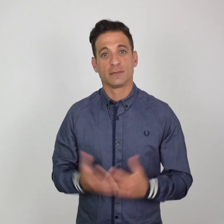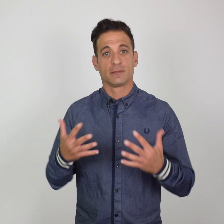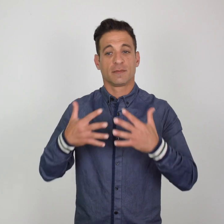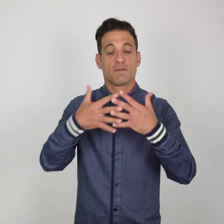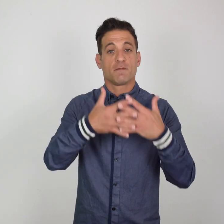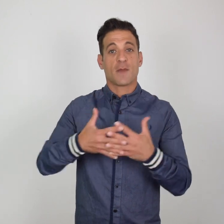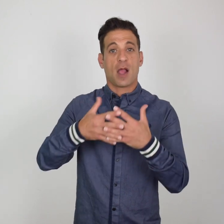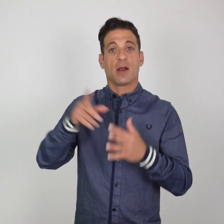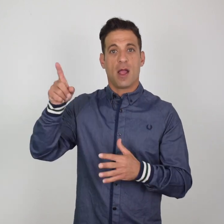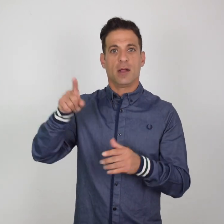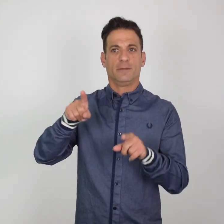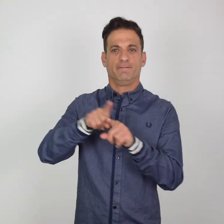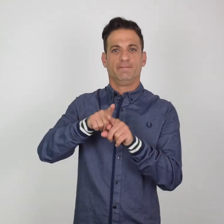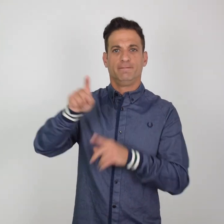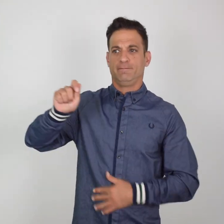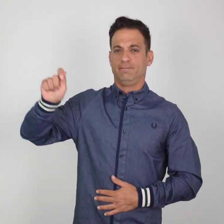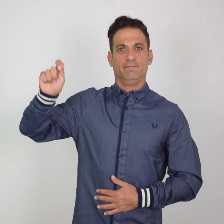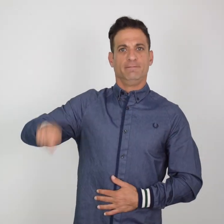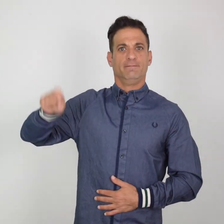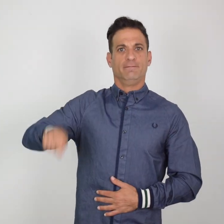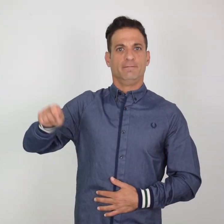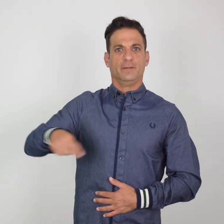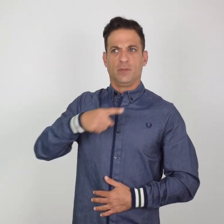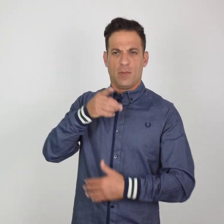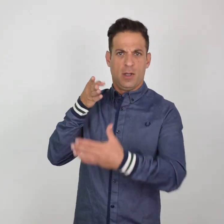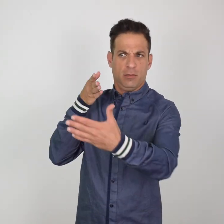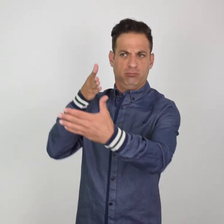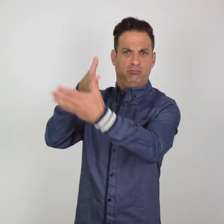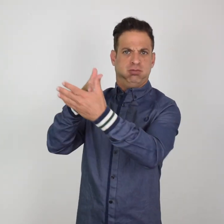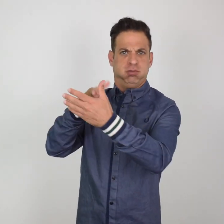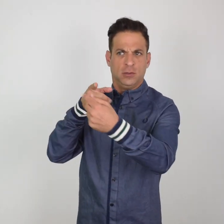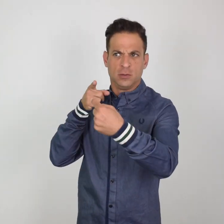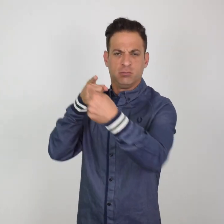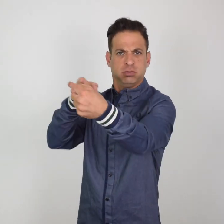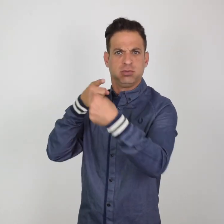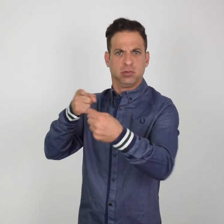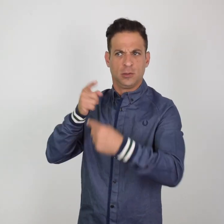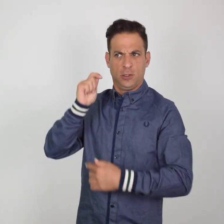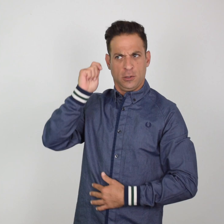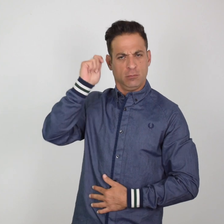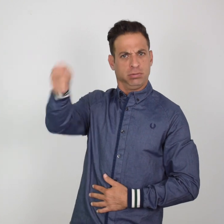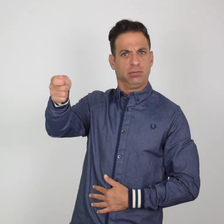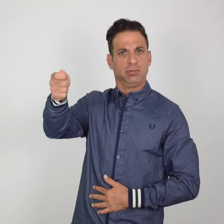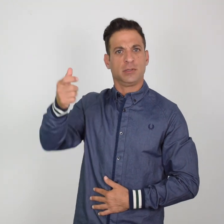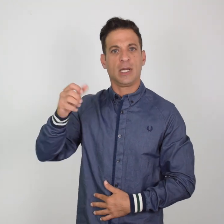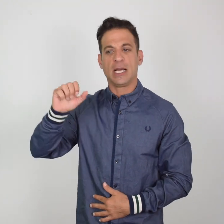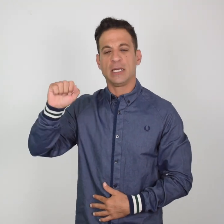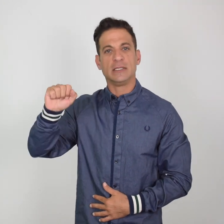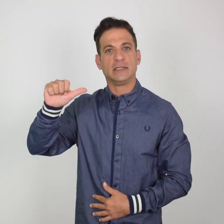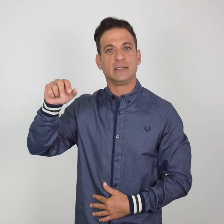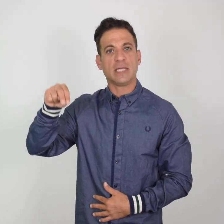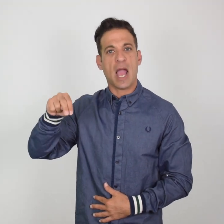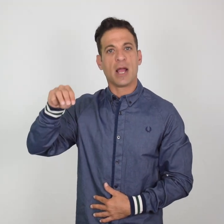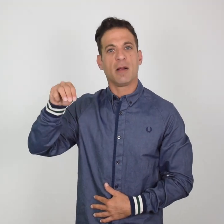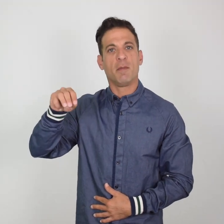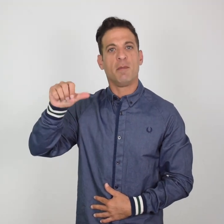A Deaf couple from the United States filed a lawsuit against